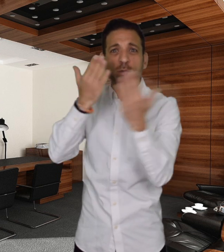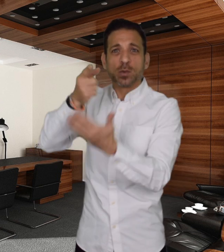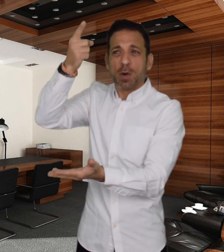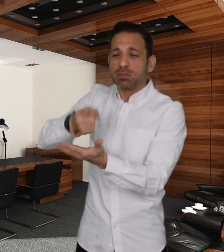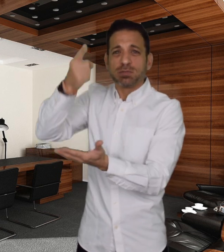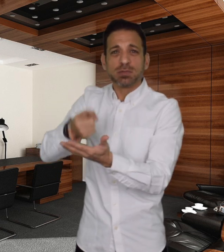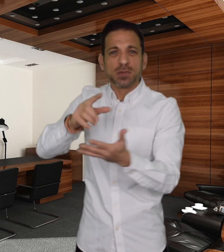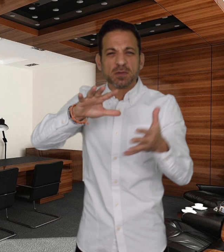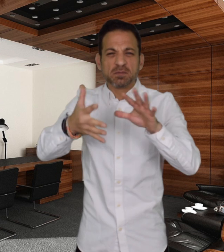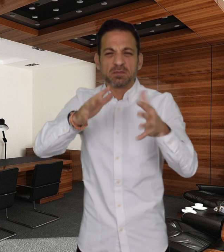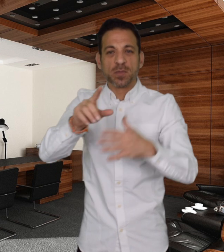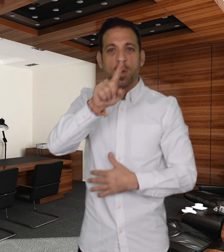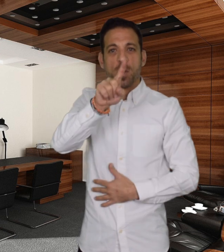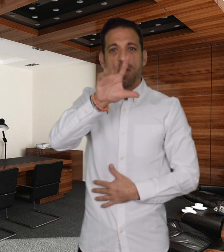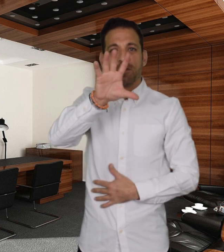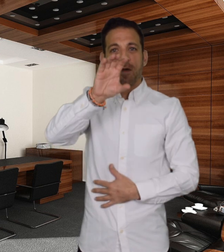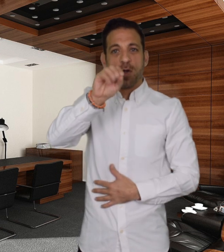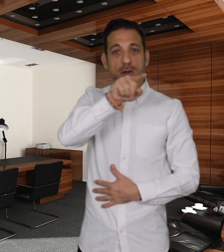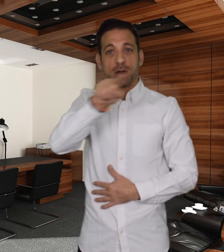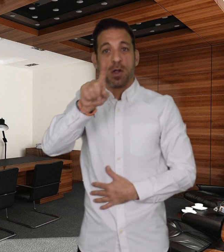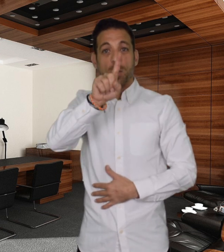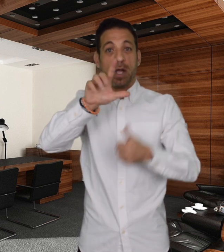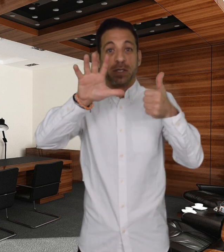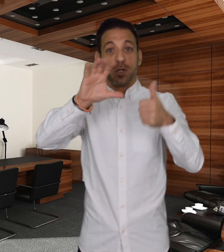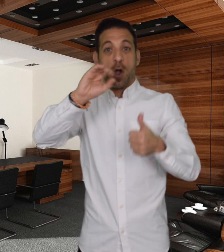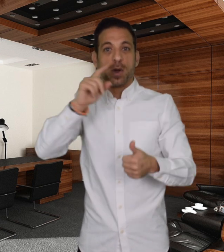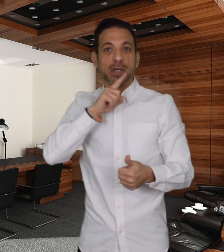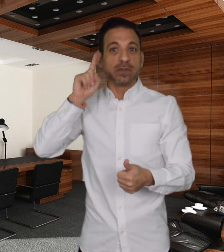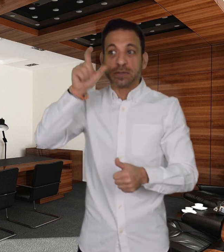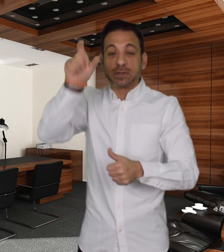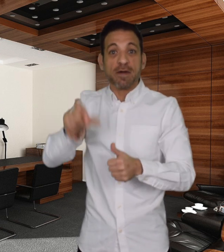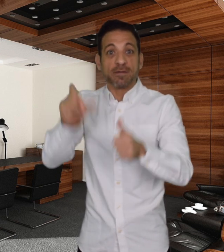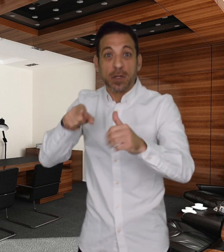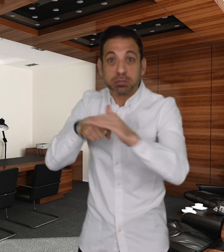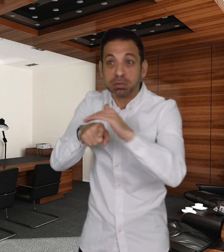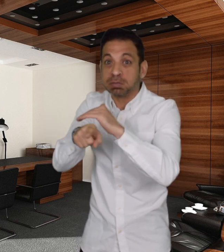escaped, leaving the school abandoned and taken over by soldiers.